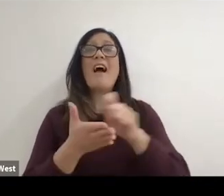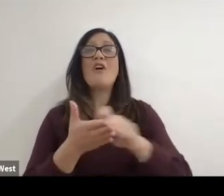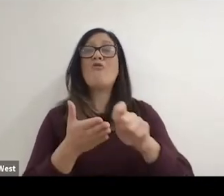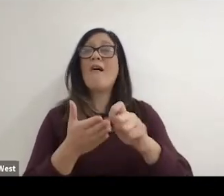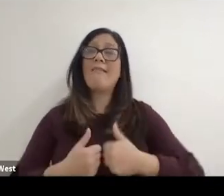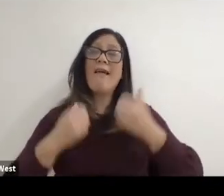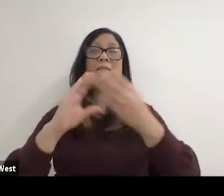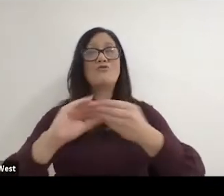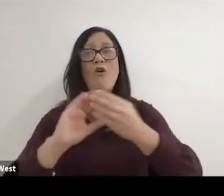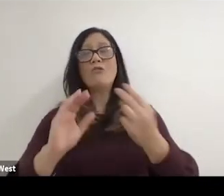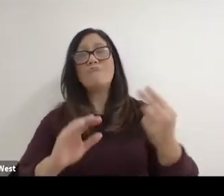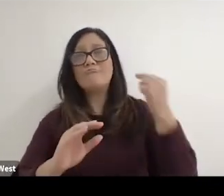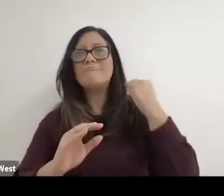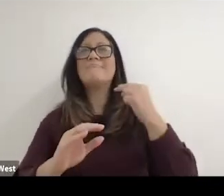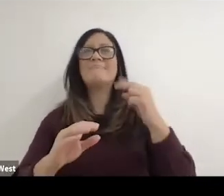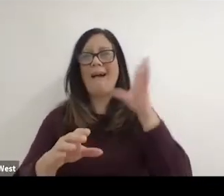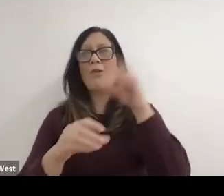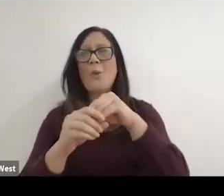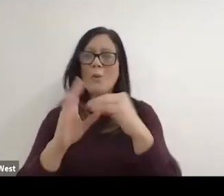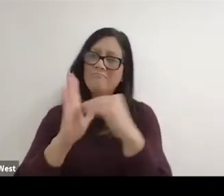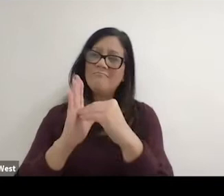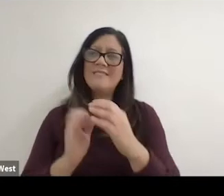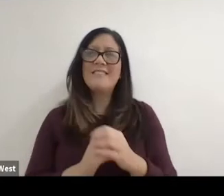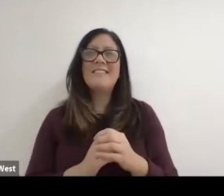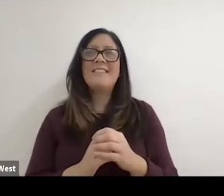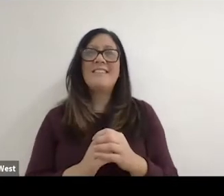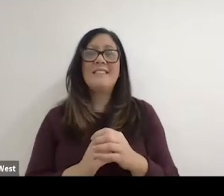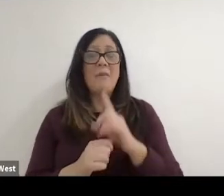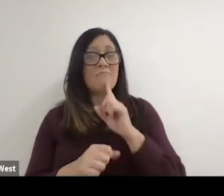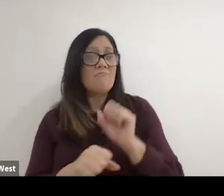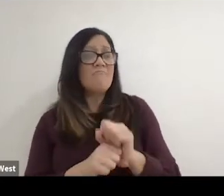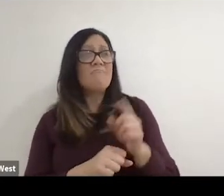if I ever write them and but it, but it was and they didn't like it,